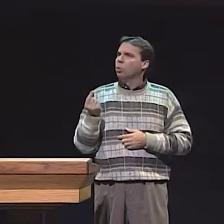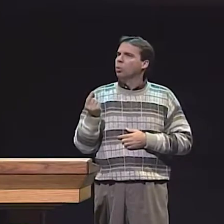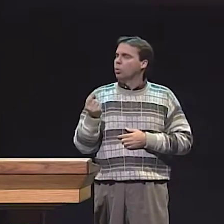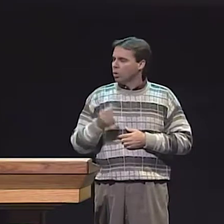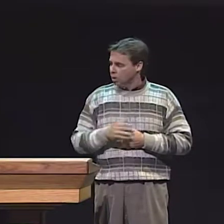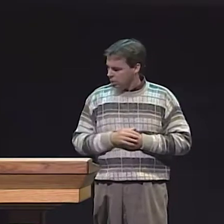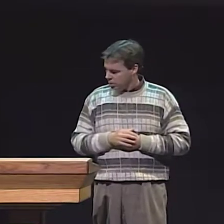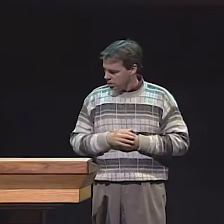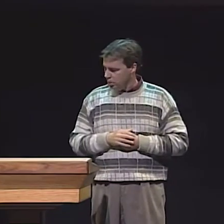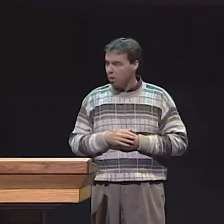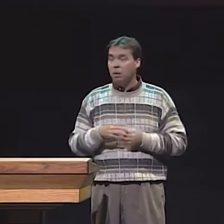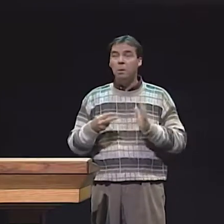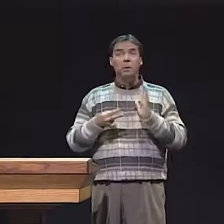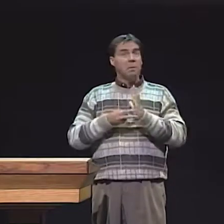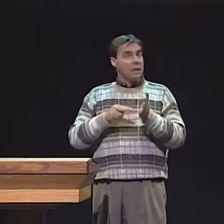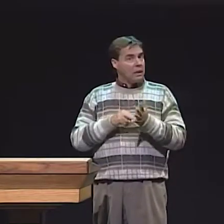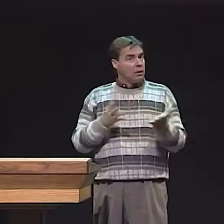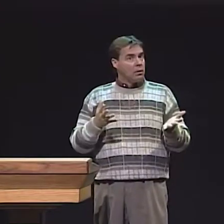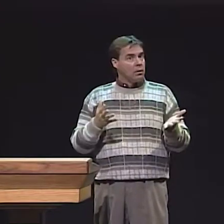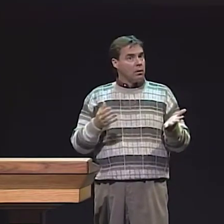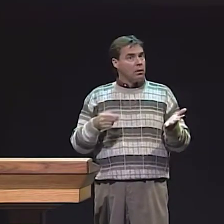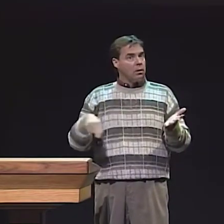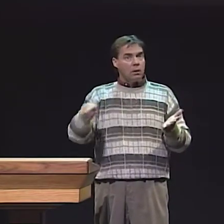AND WE KNOW THAT THAT'S 90% OF ALL THE DEAF CHILDREN,